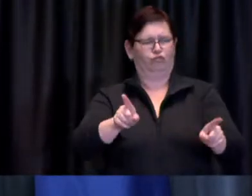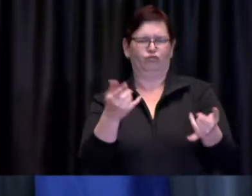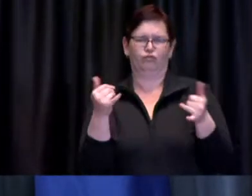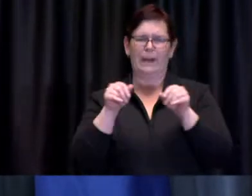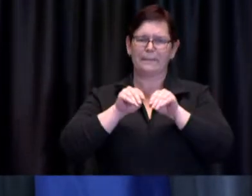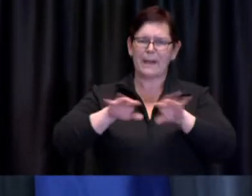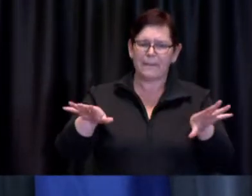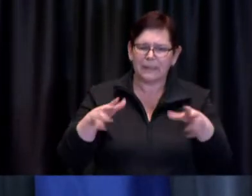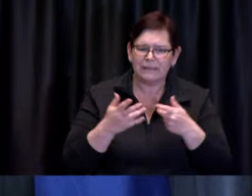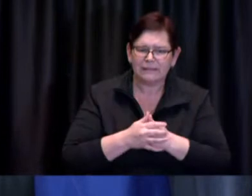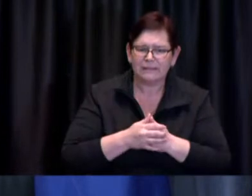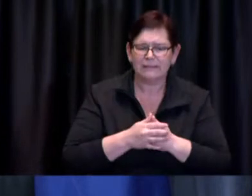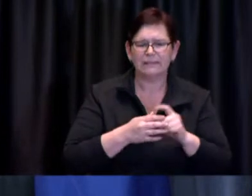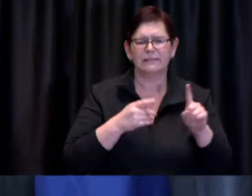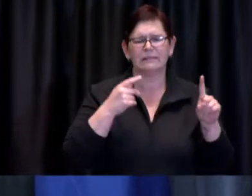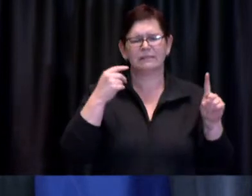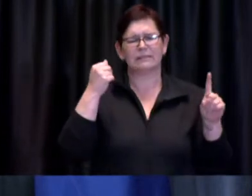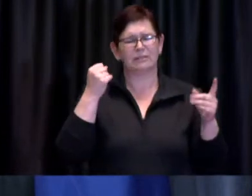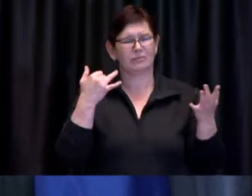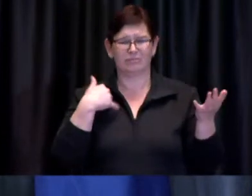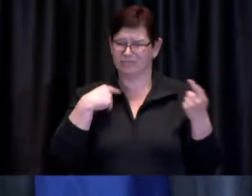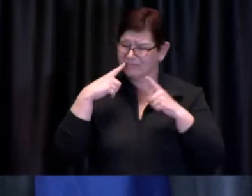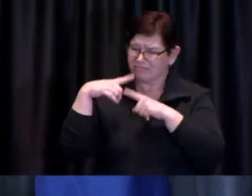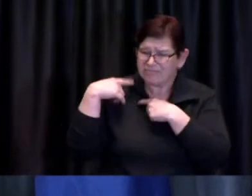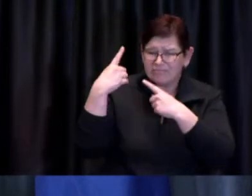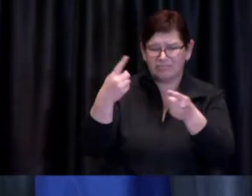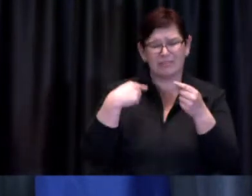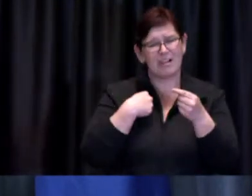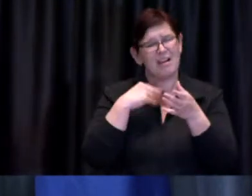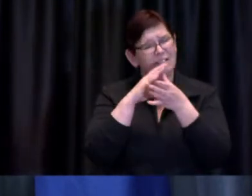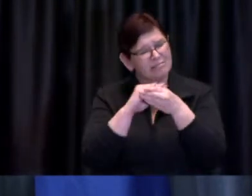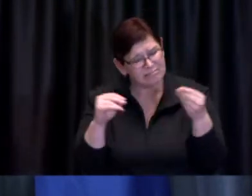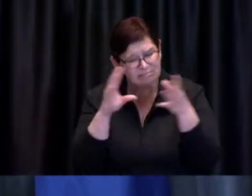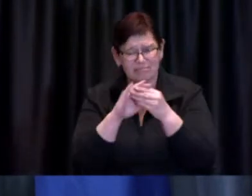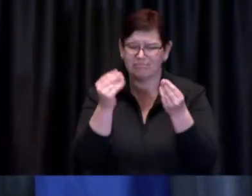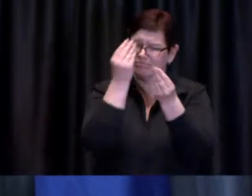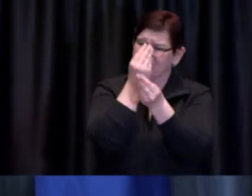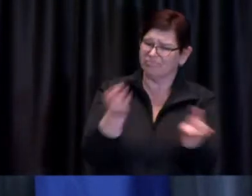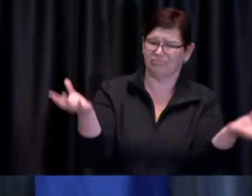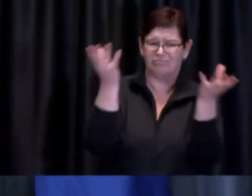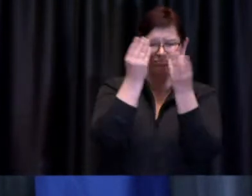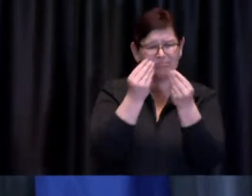heard me say this on many occasions it has been striking the right balance or seeking